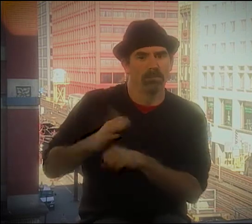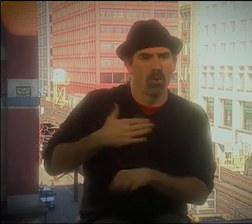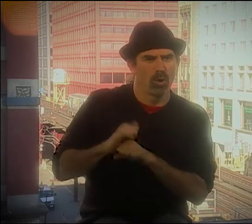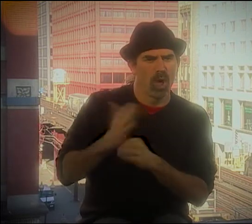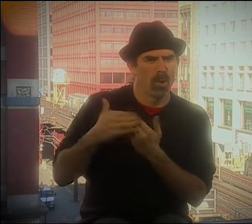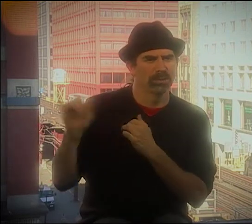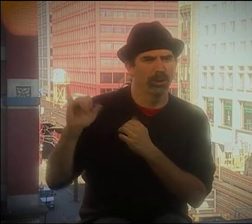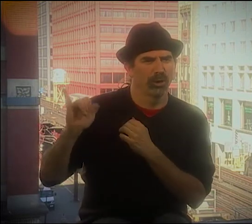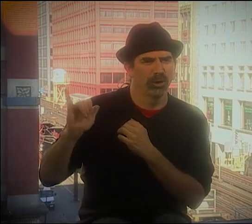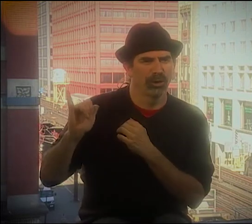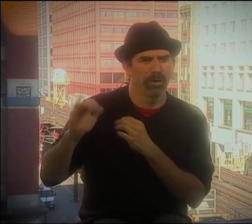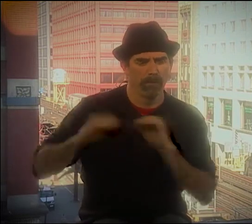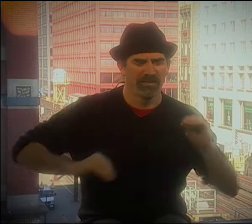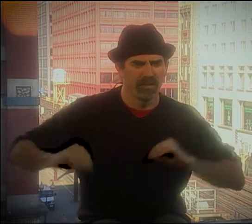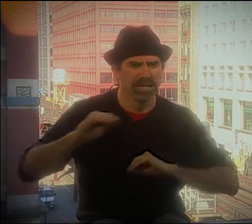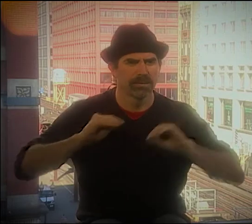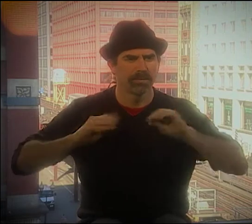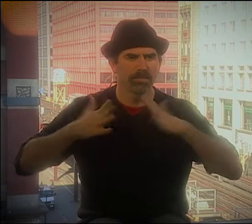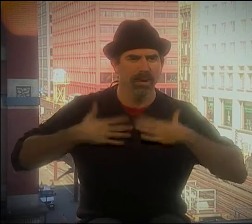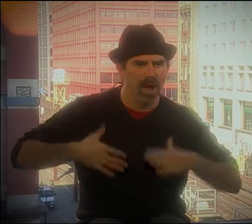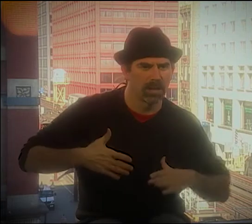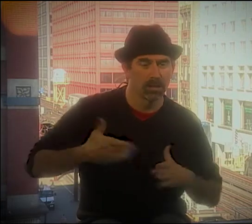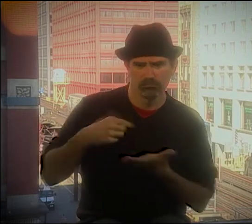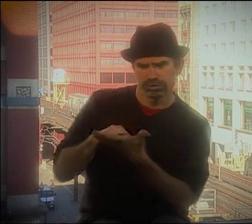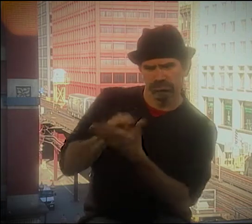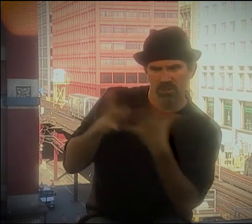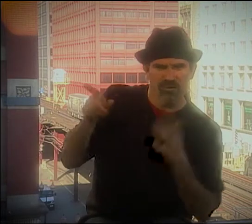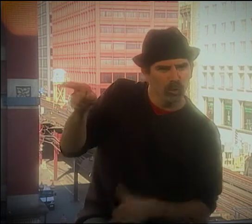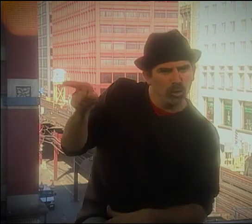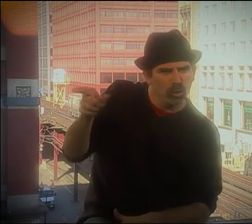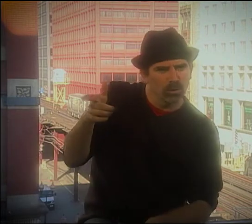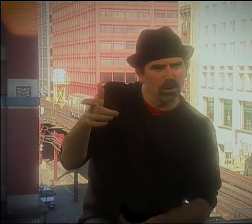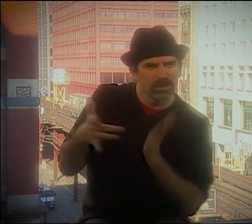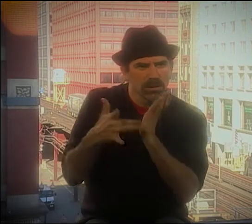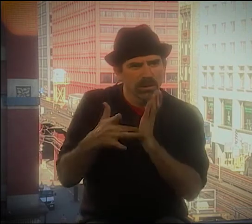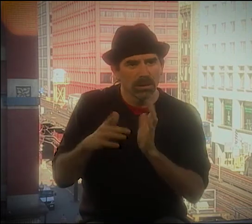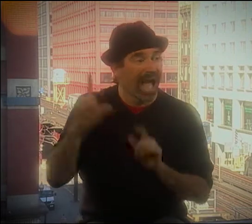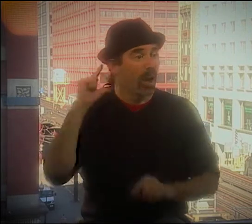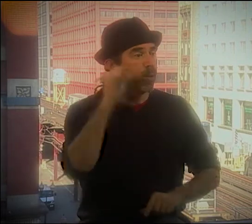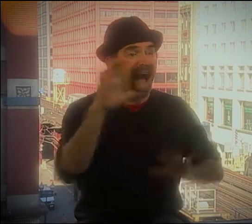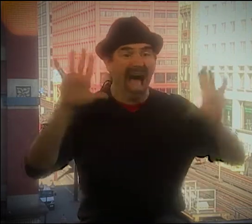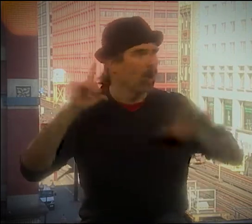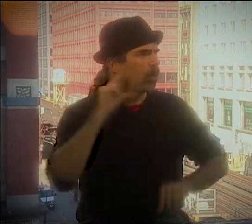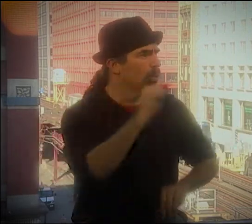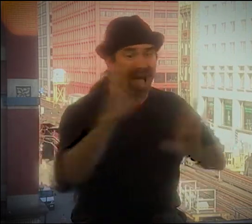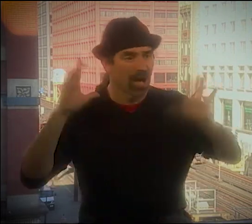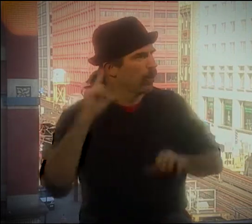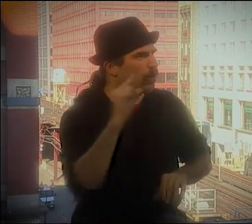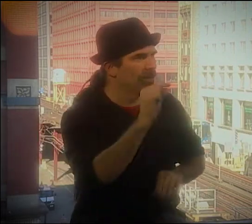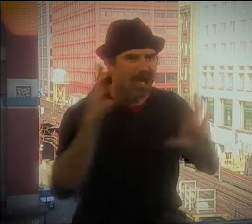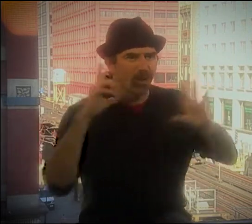AND CREATING. IT WAS AWESOME! AND YOU KNOW, WE WERE DOING A LOT OF THE SAME WORK WITH BODY